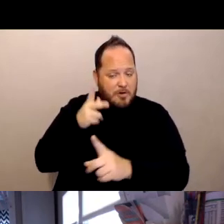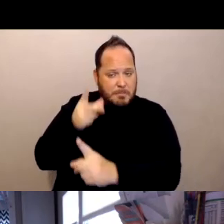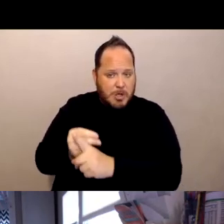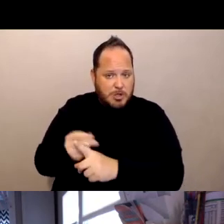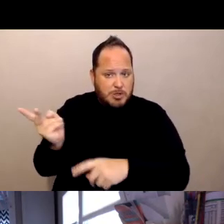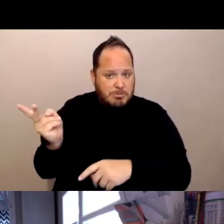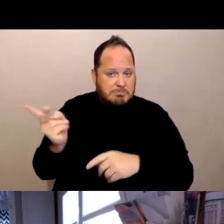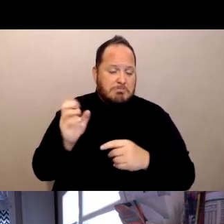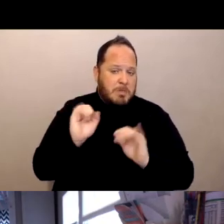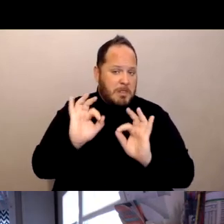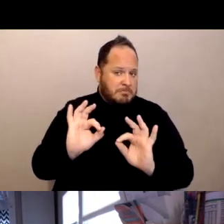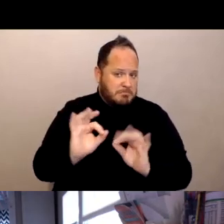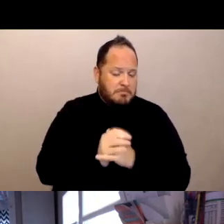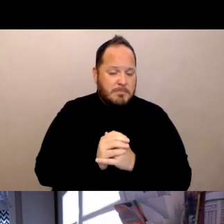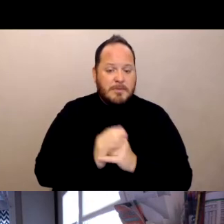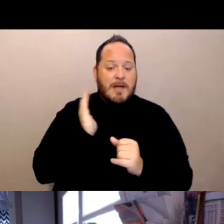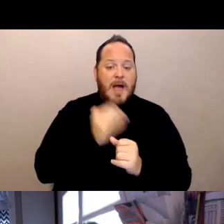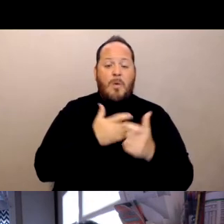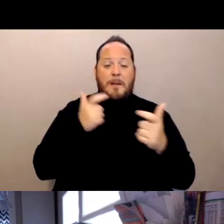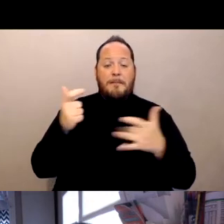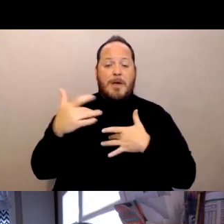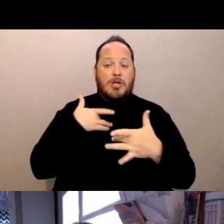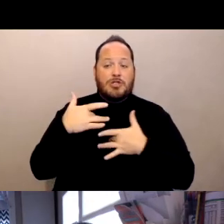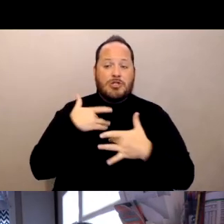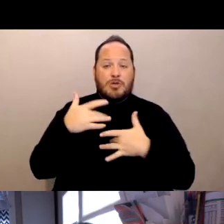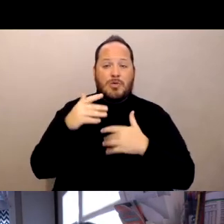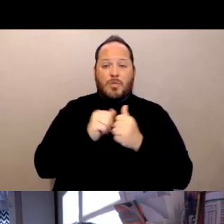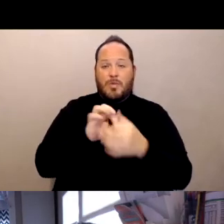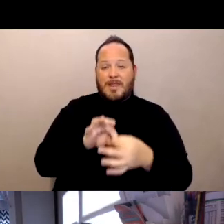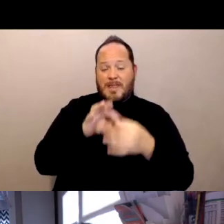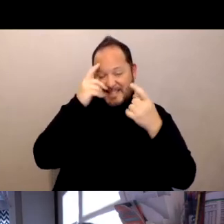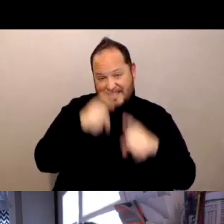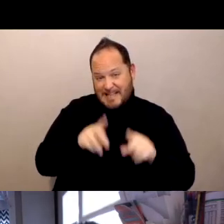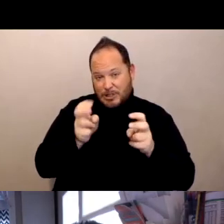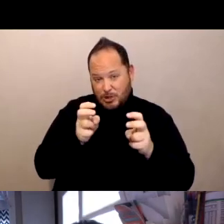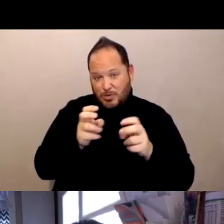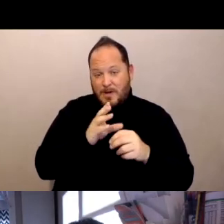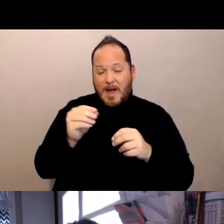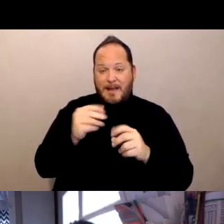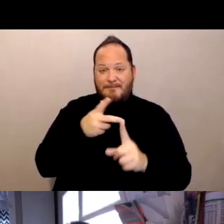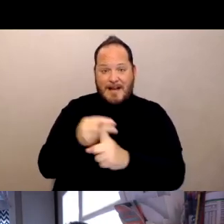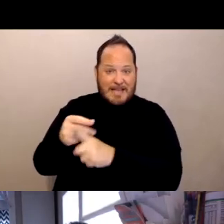Our big concern with the consent issue and vaccination of residents was